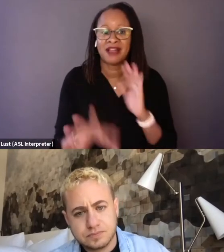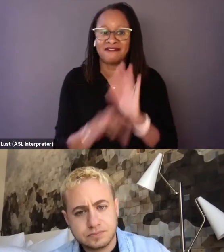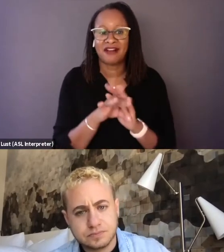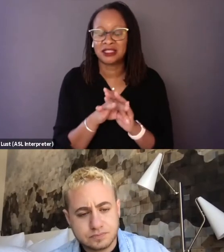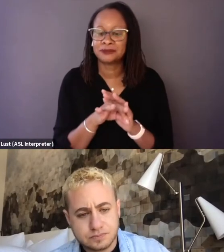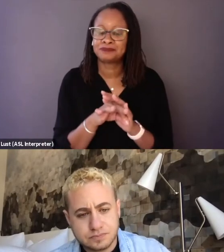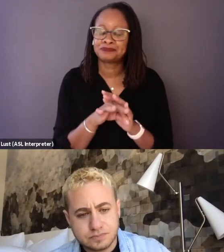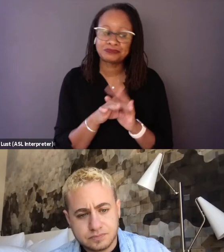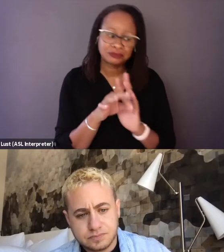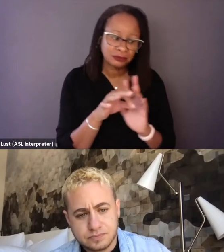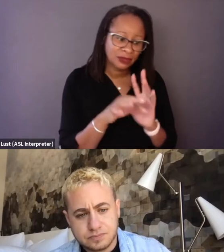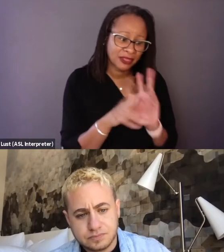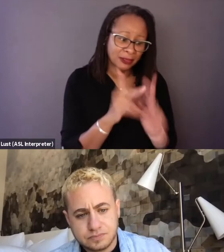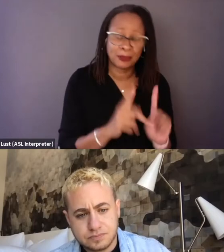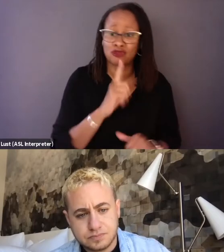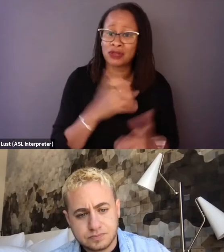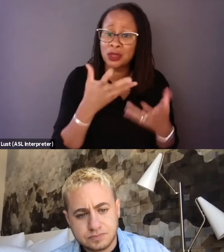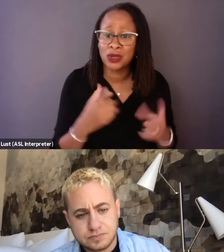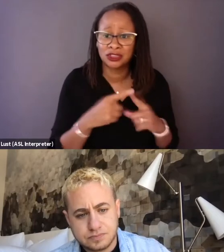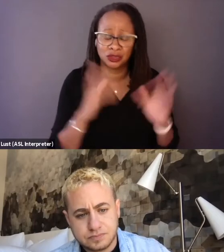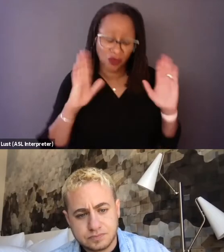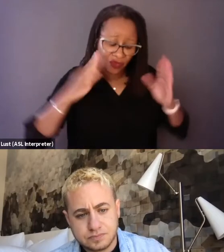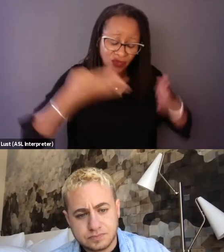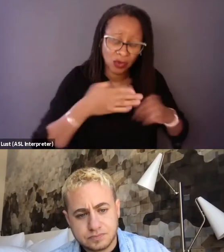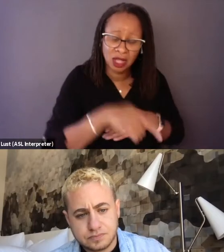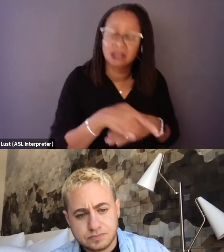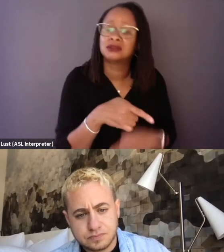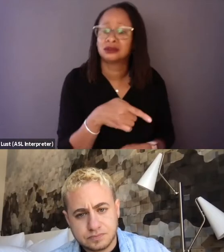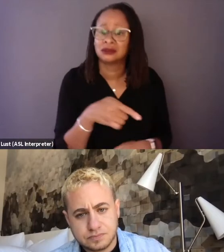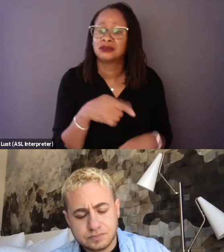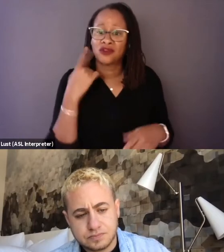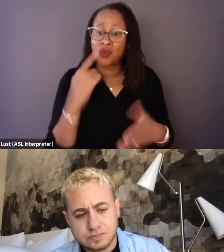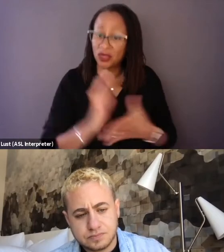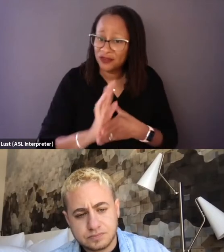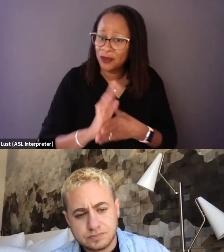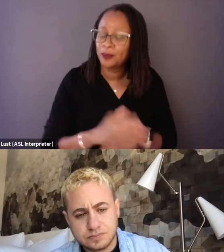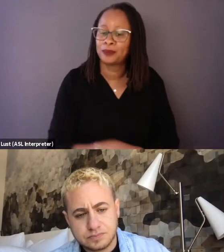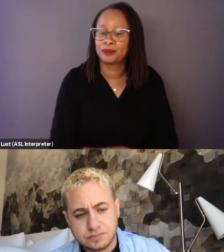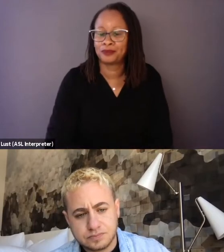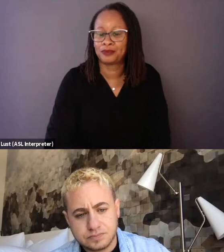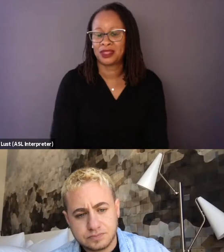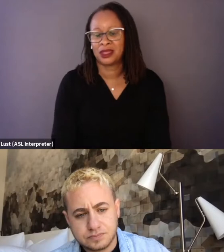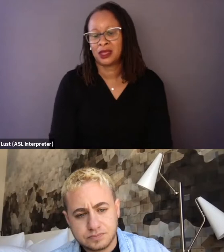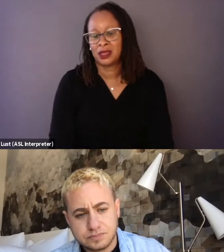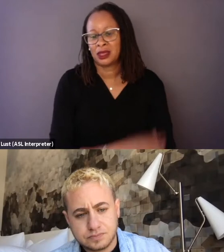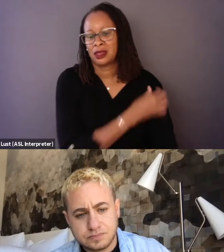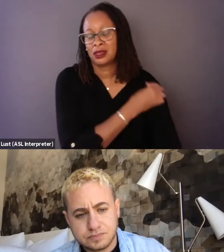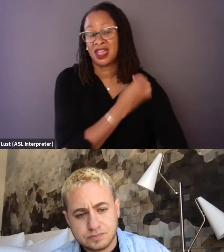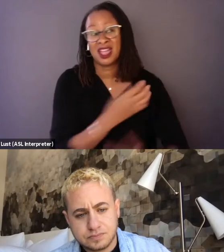the people that we really wanted to zero in on and focus on, I mean, it took nearly as long as it did to make the film